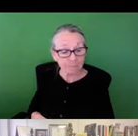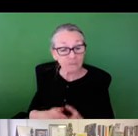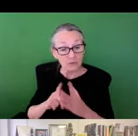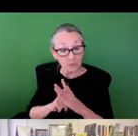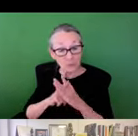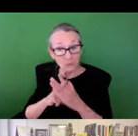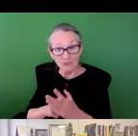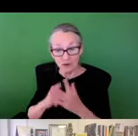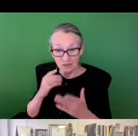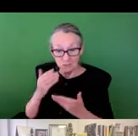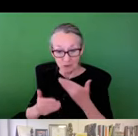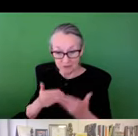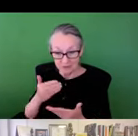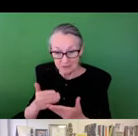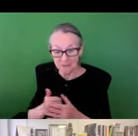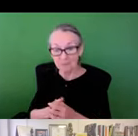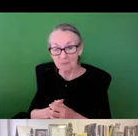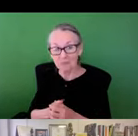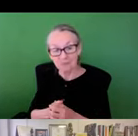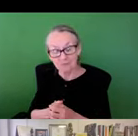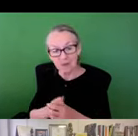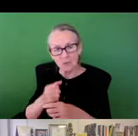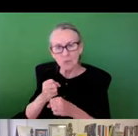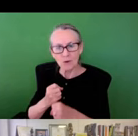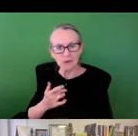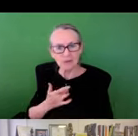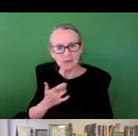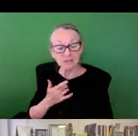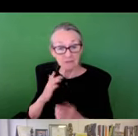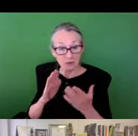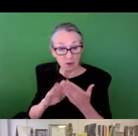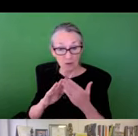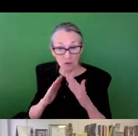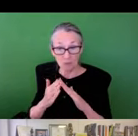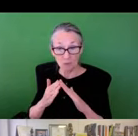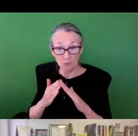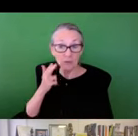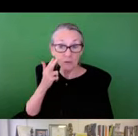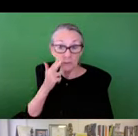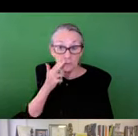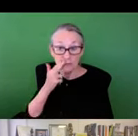to these potential transformations. And so, we started this process by just sort of getting a